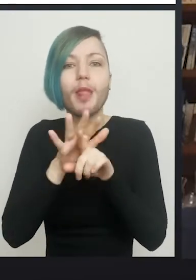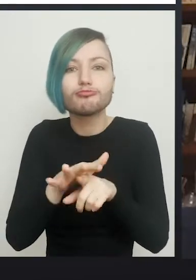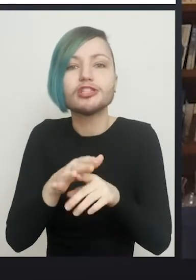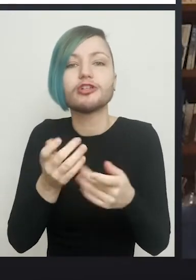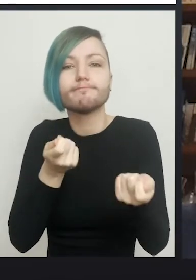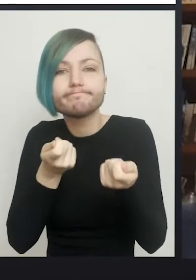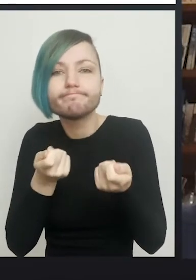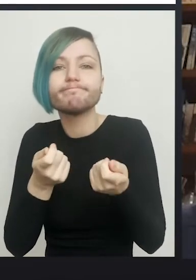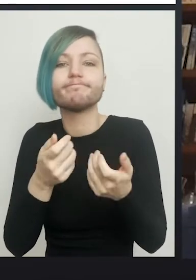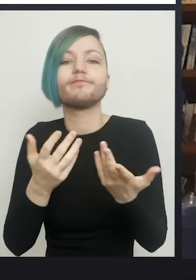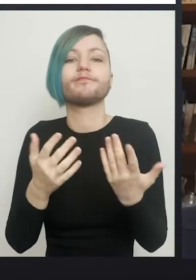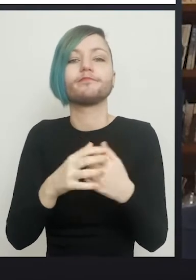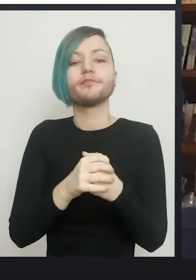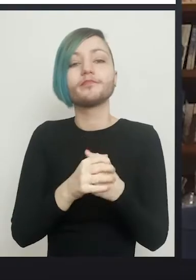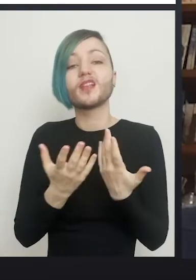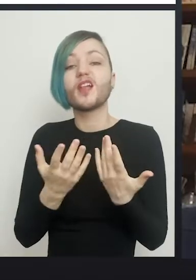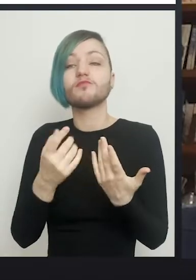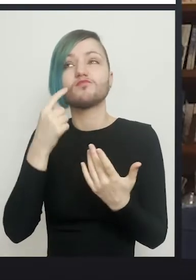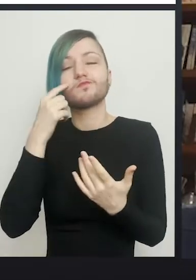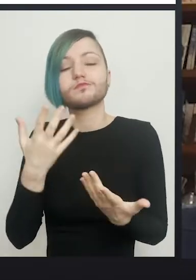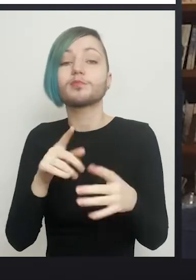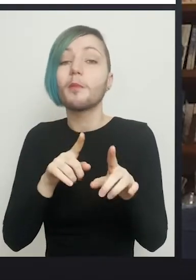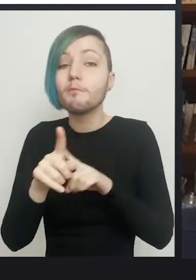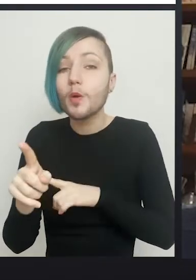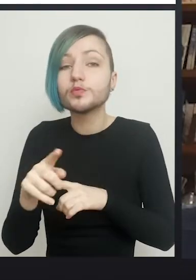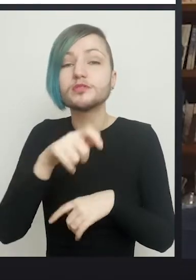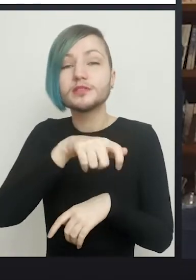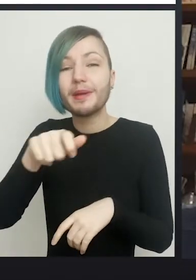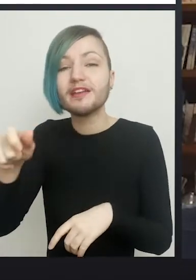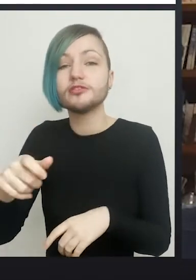because of course most people will have had some hormone therapy before they have